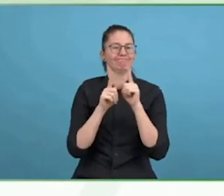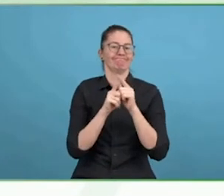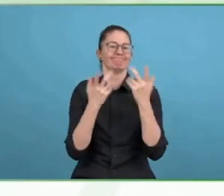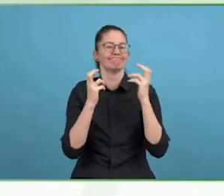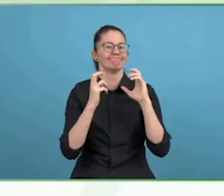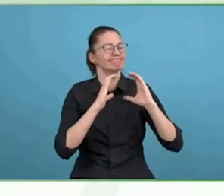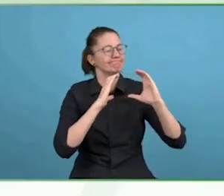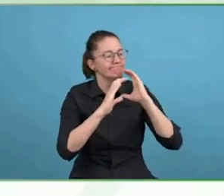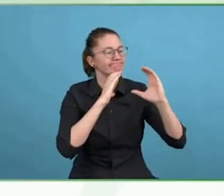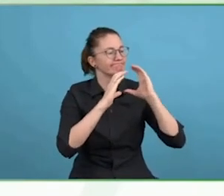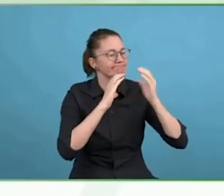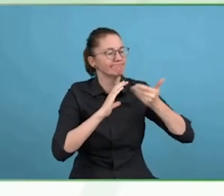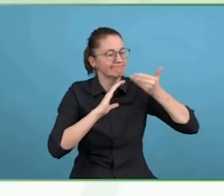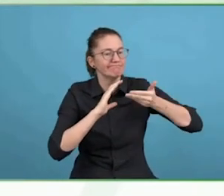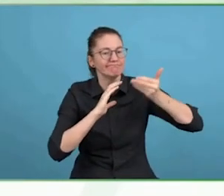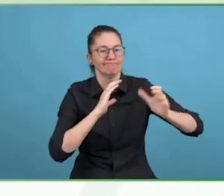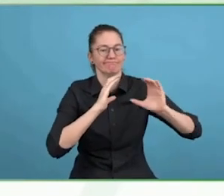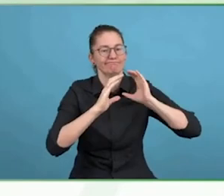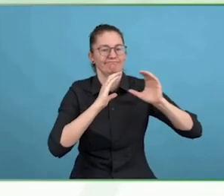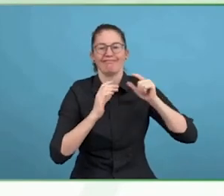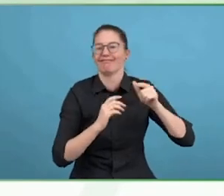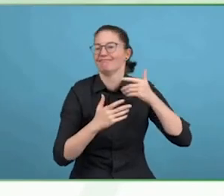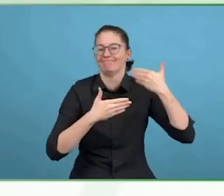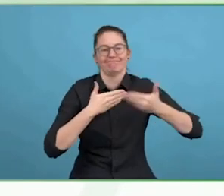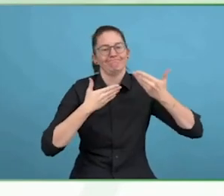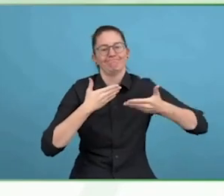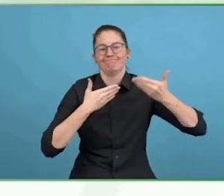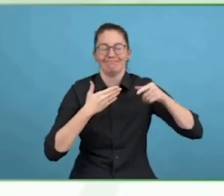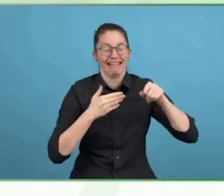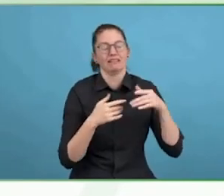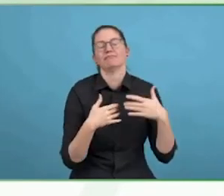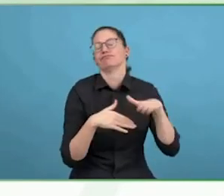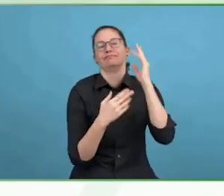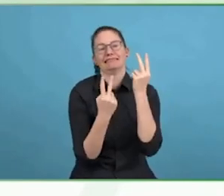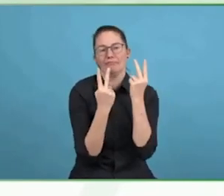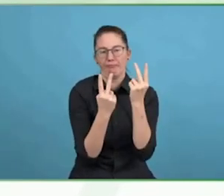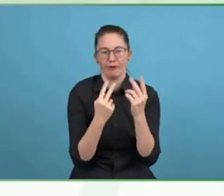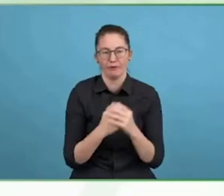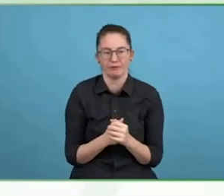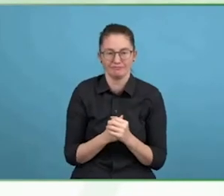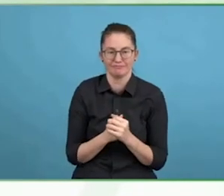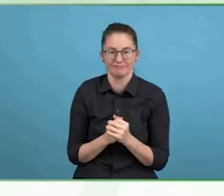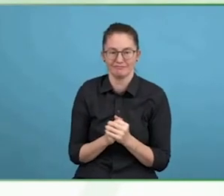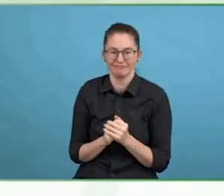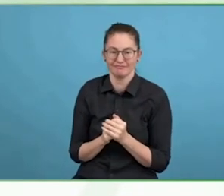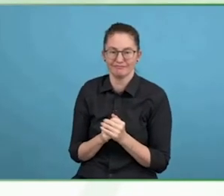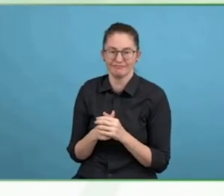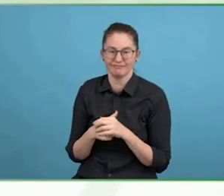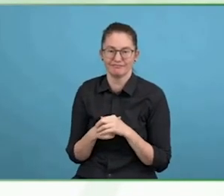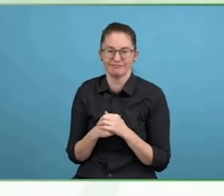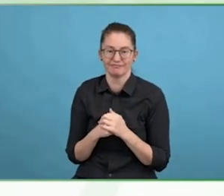were maybe off for a couple of days, but they are expected to jump in